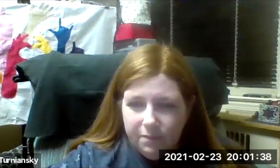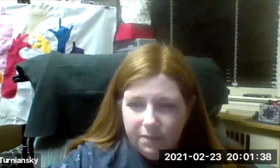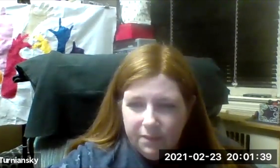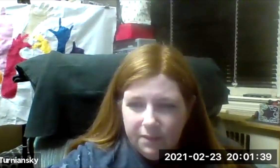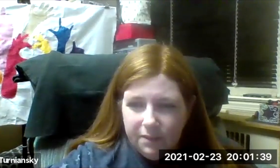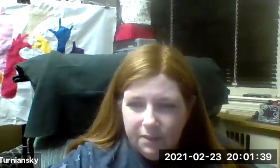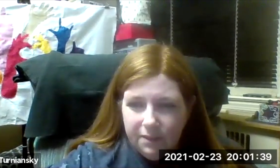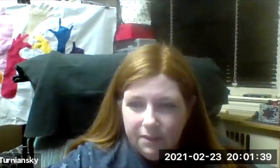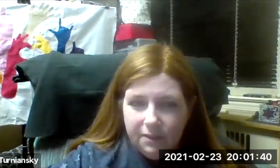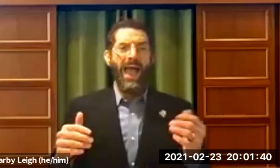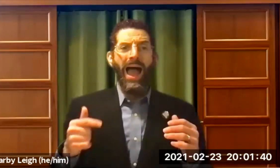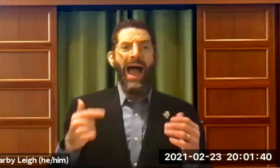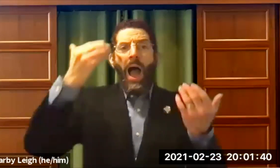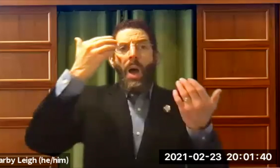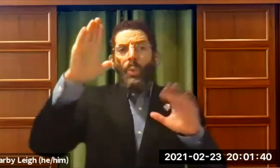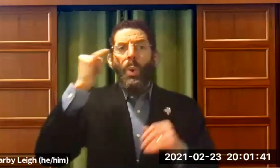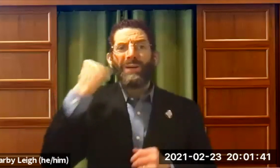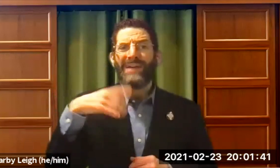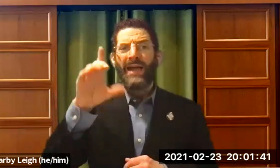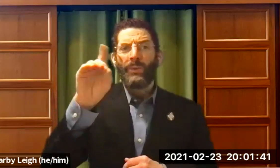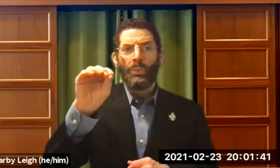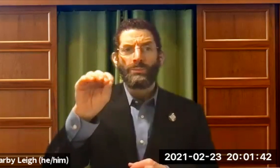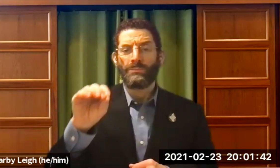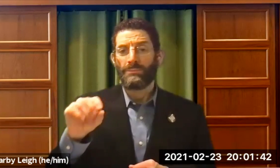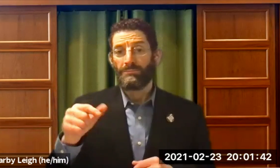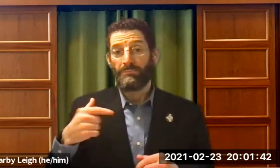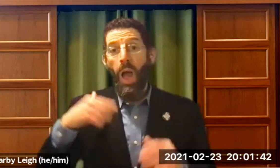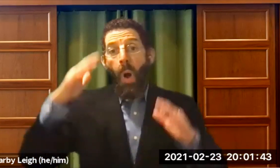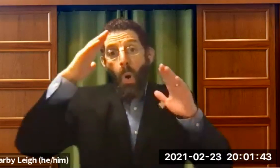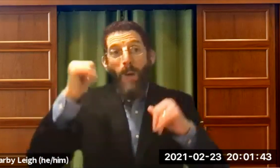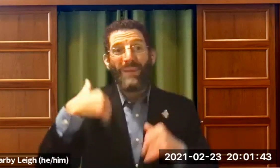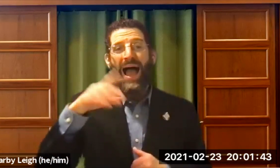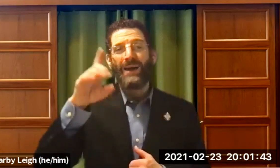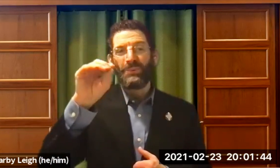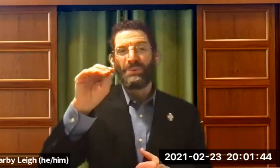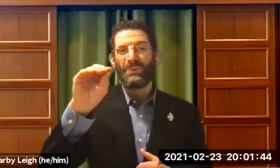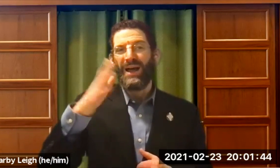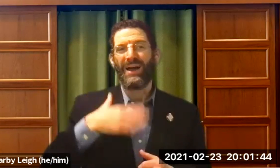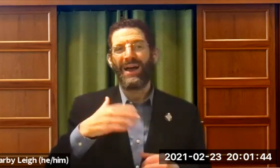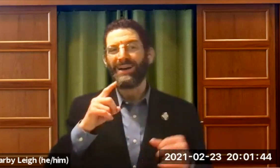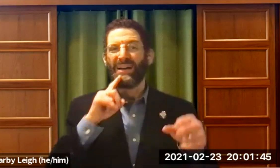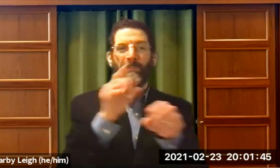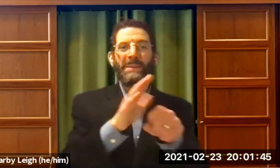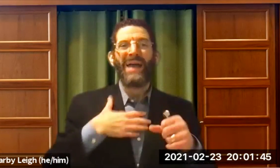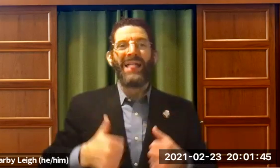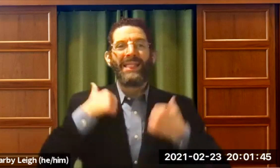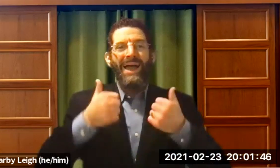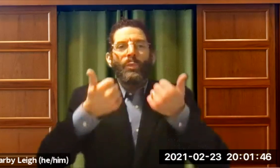I don't know if I do. I hope I do.